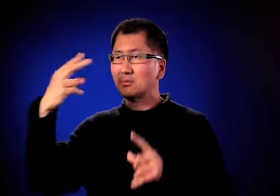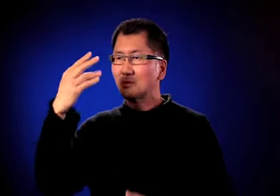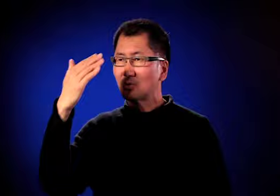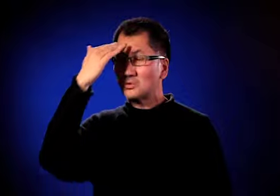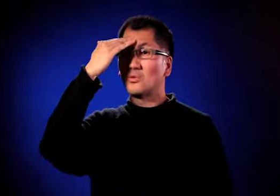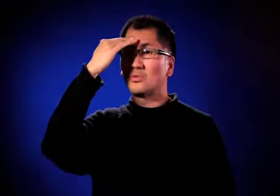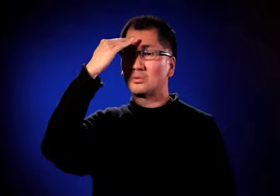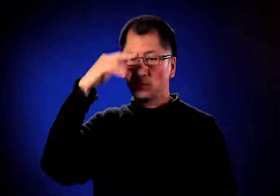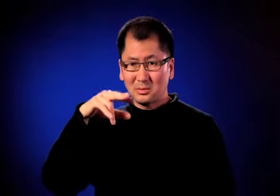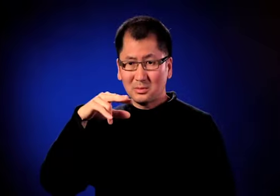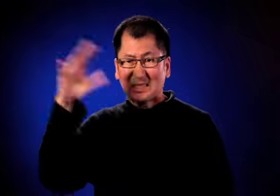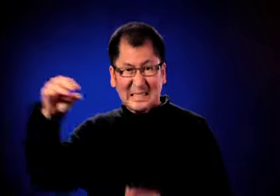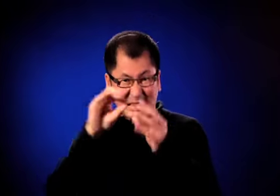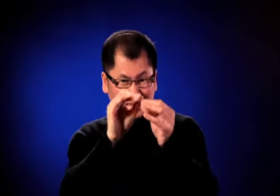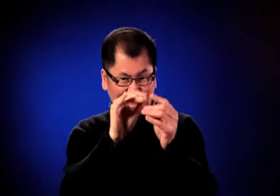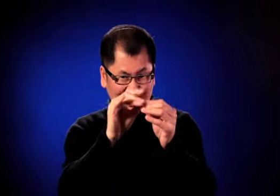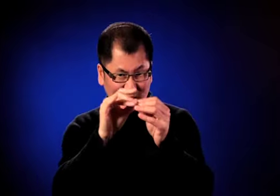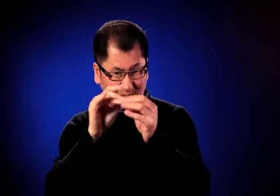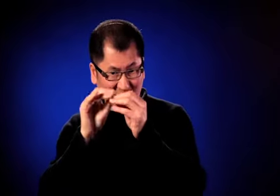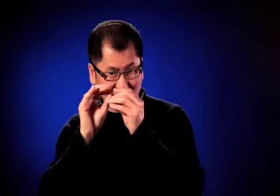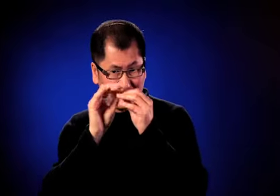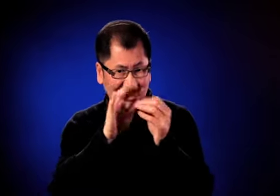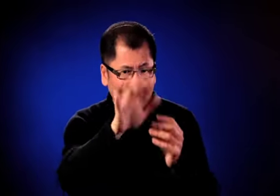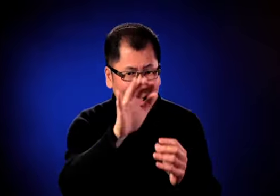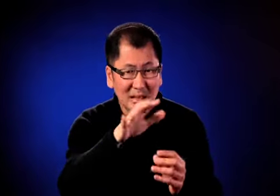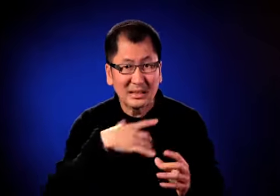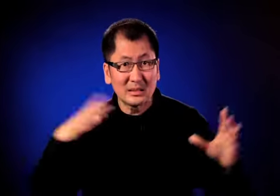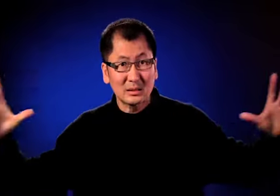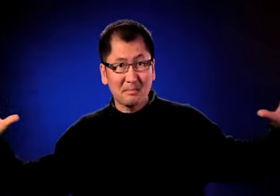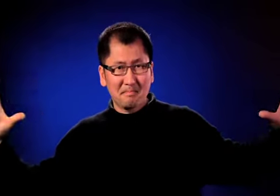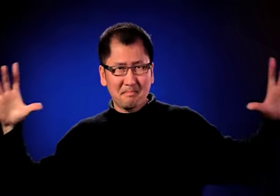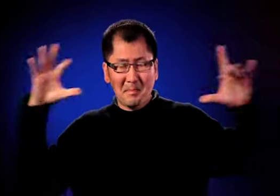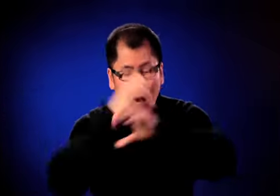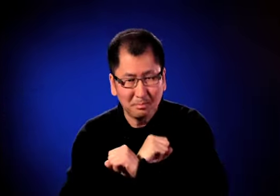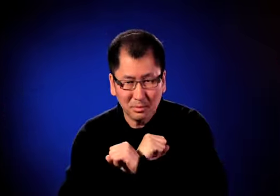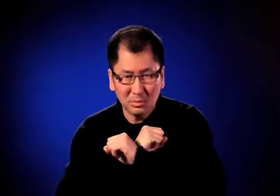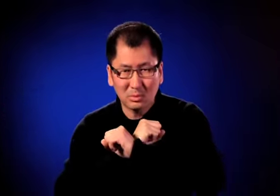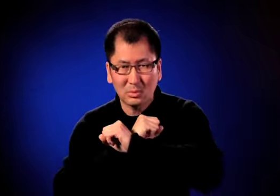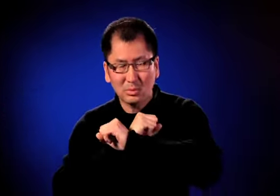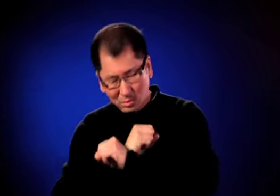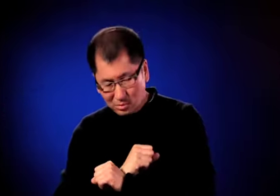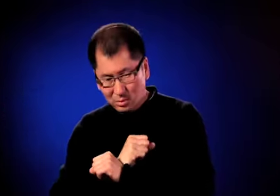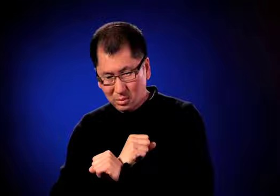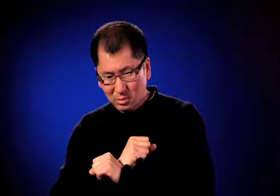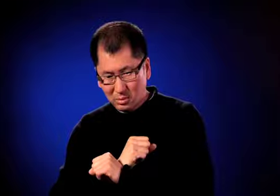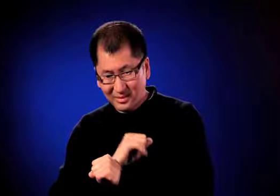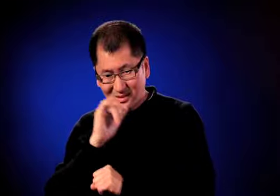thank goodness that my wife is here and she saw my face which was absolutely white and knew I was